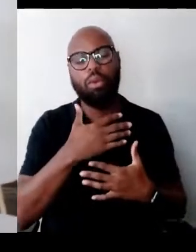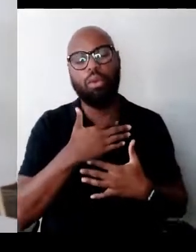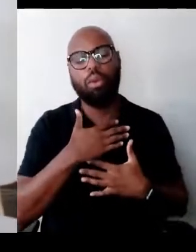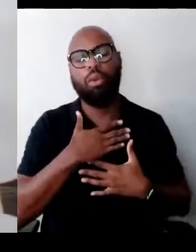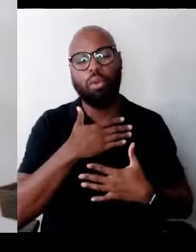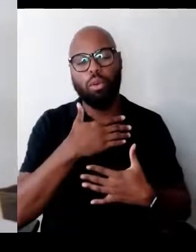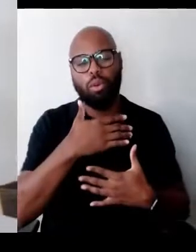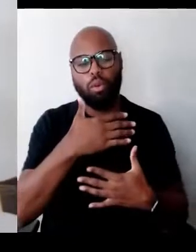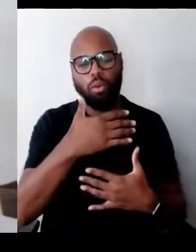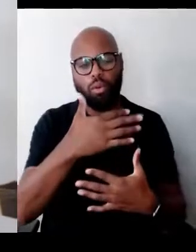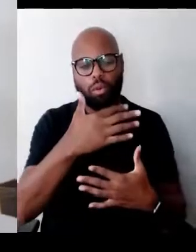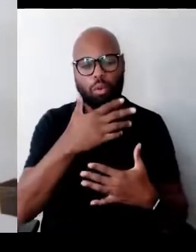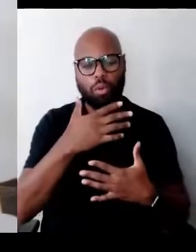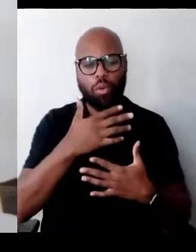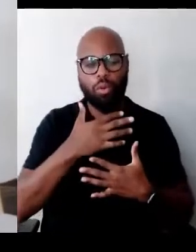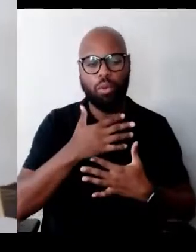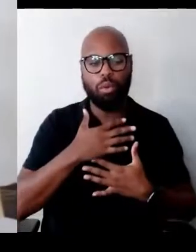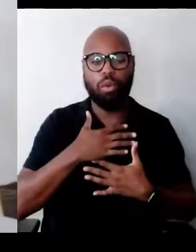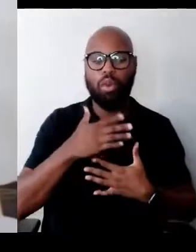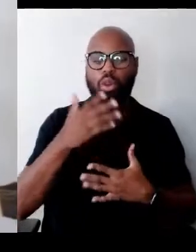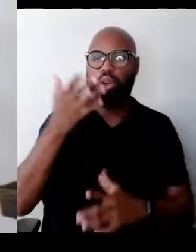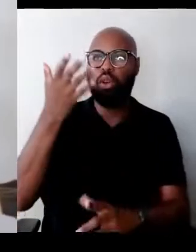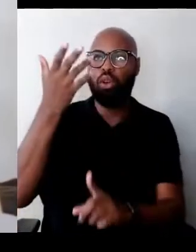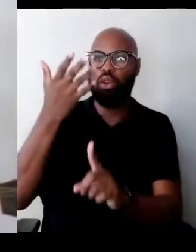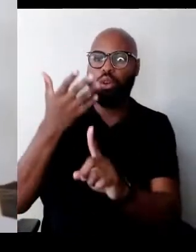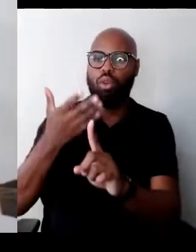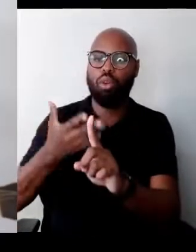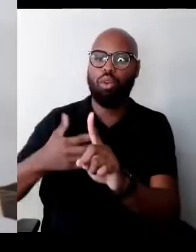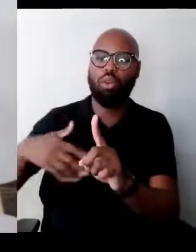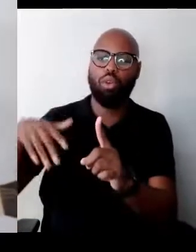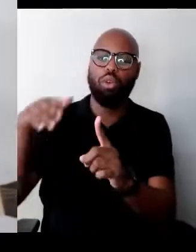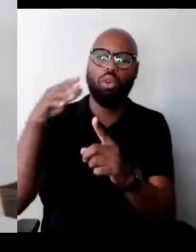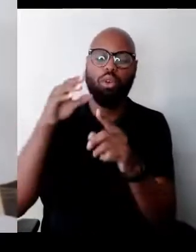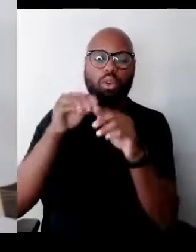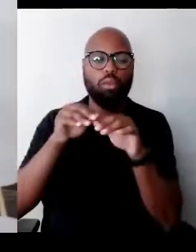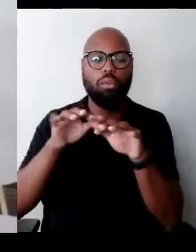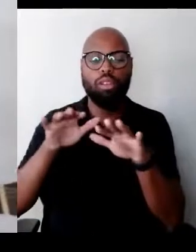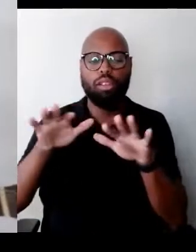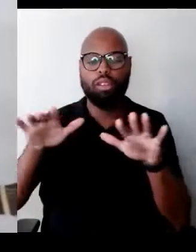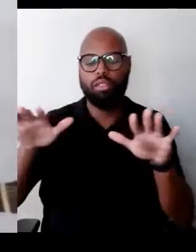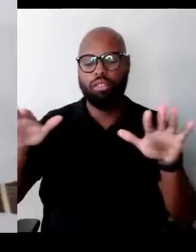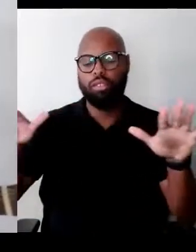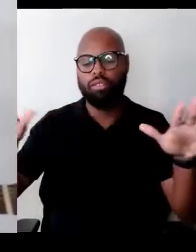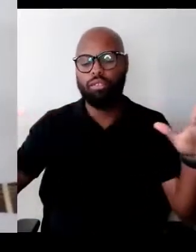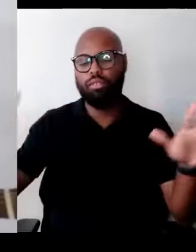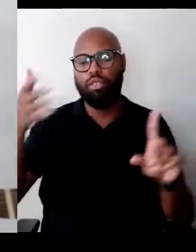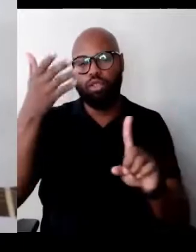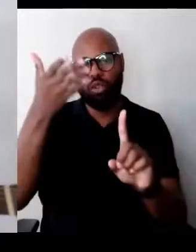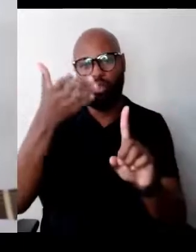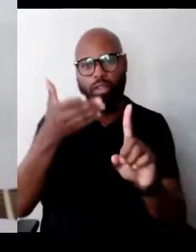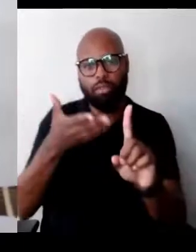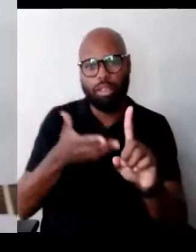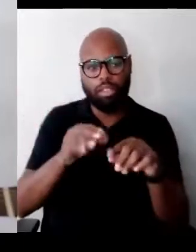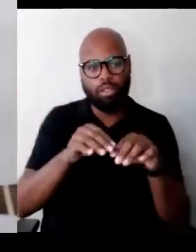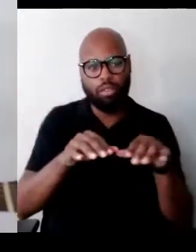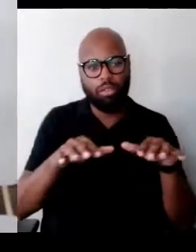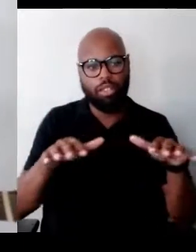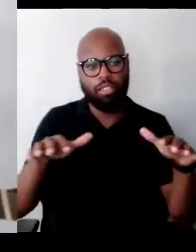You are the blessed one